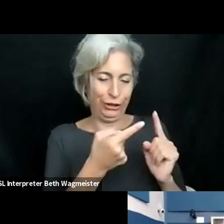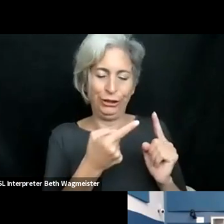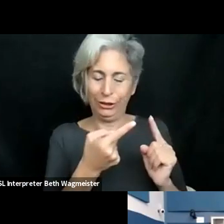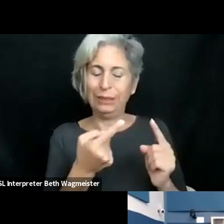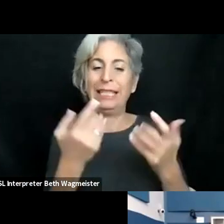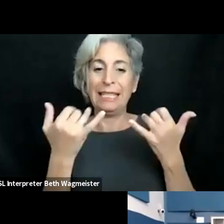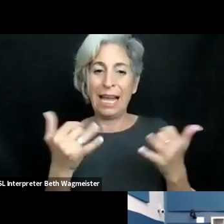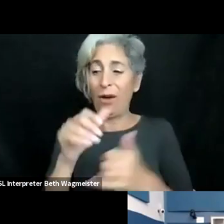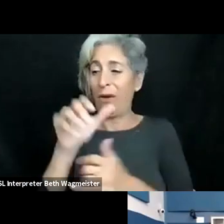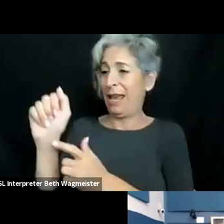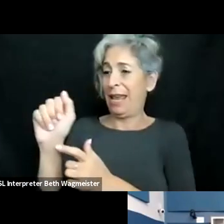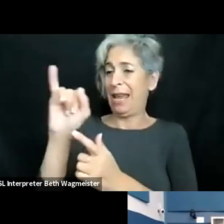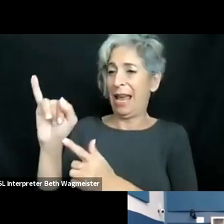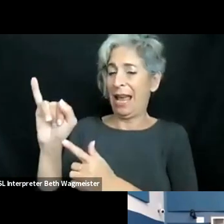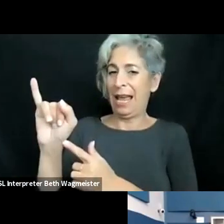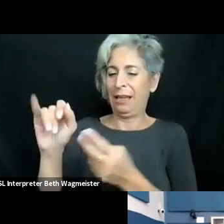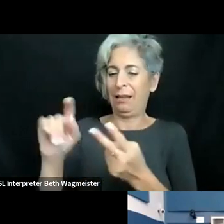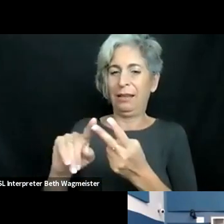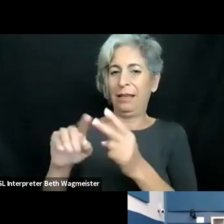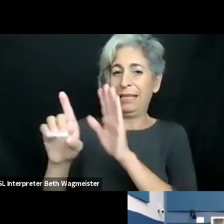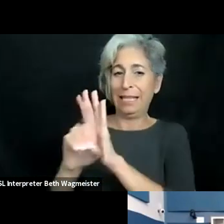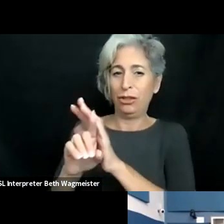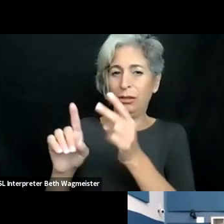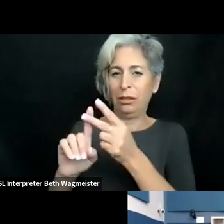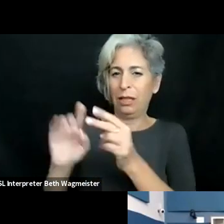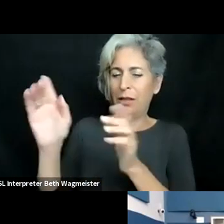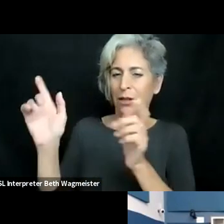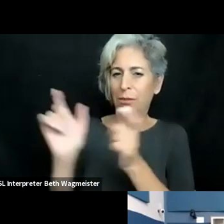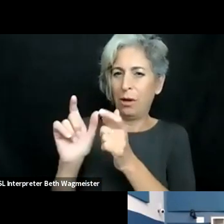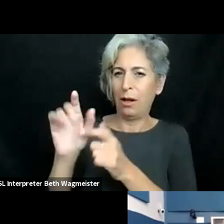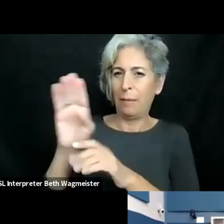strategic development is constant change. And